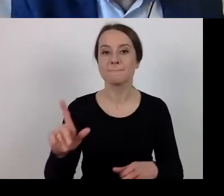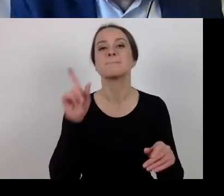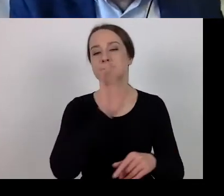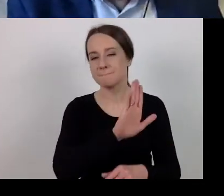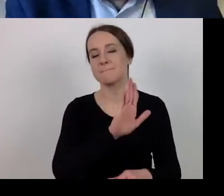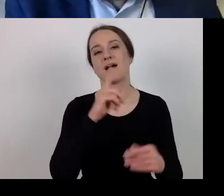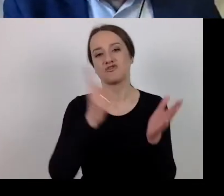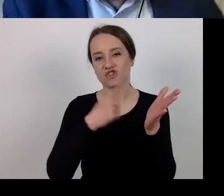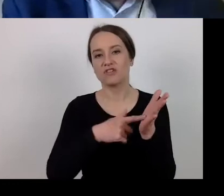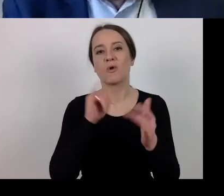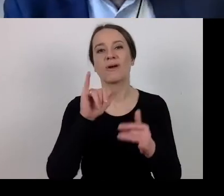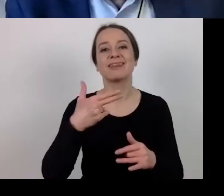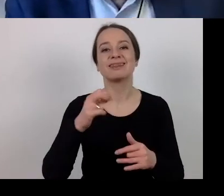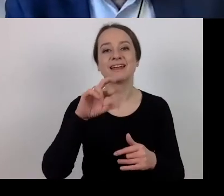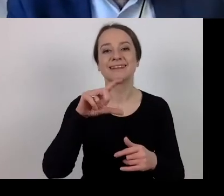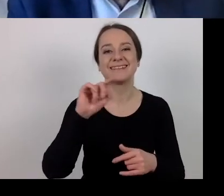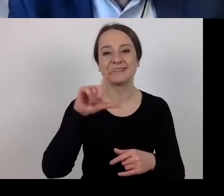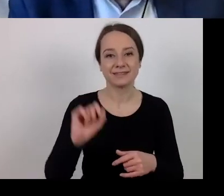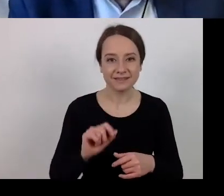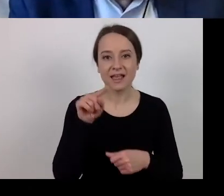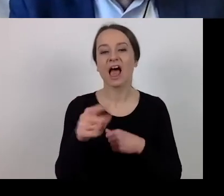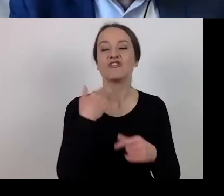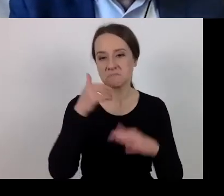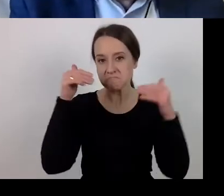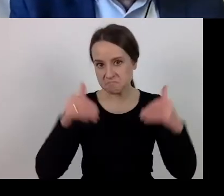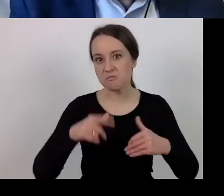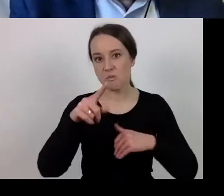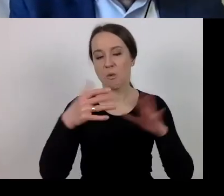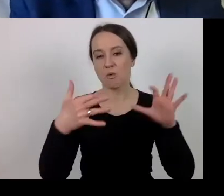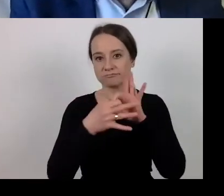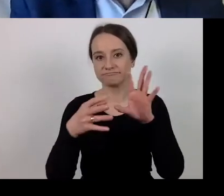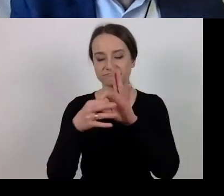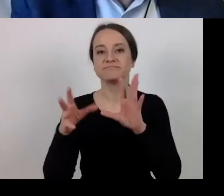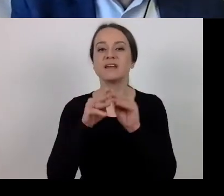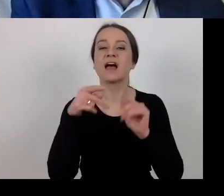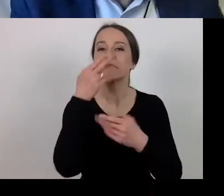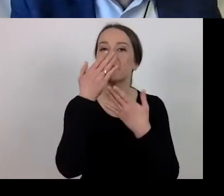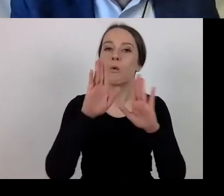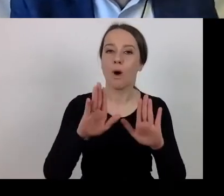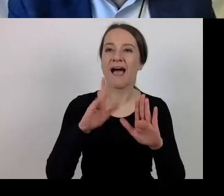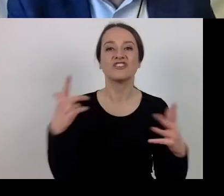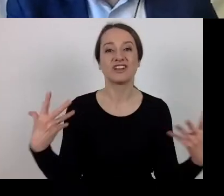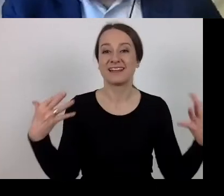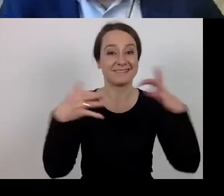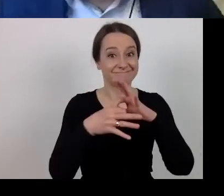which allows them to prove that they are not a related party